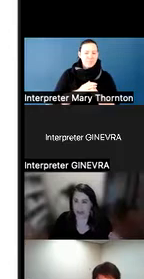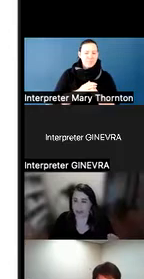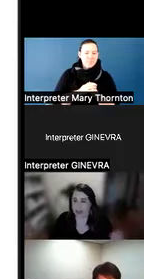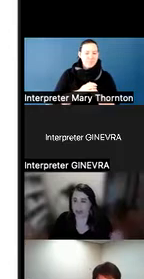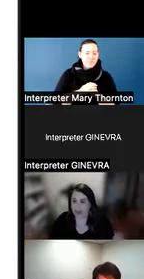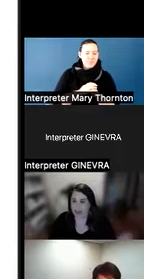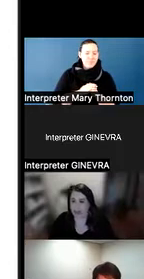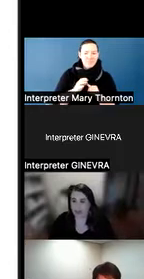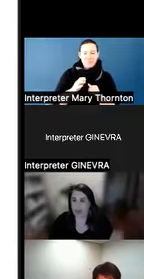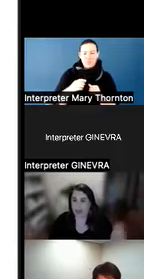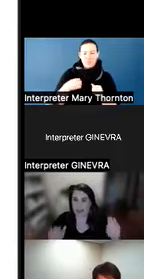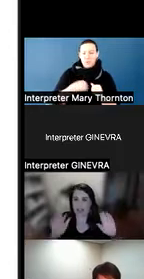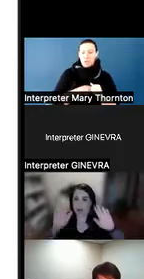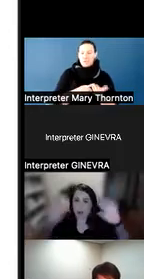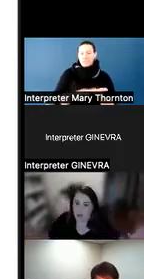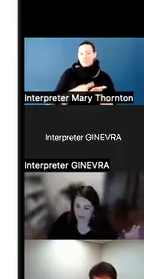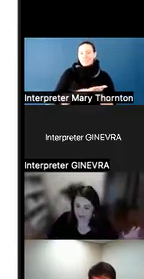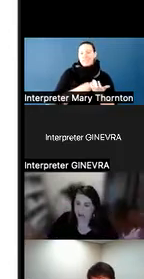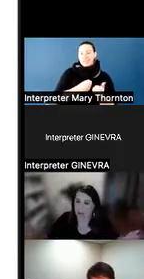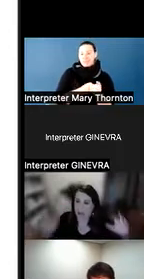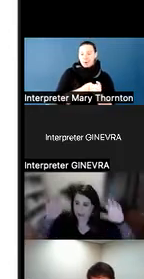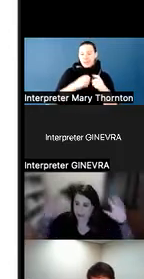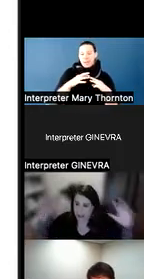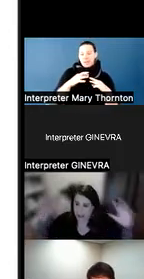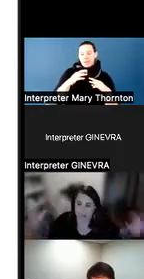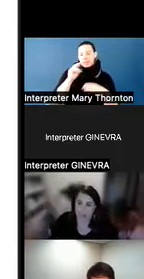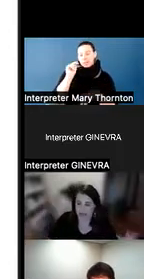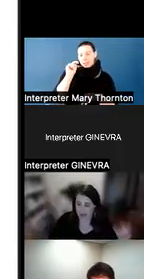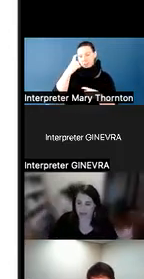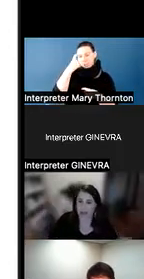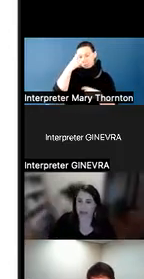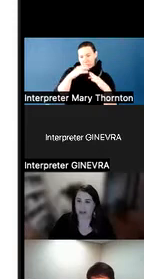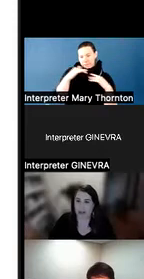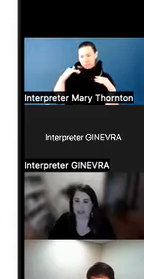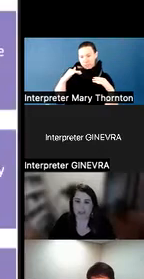in the classroom, there is quite a bit that falls under this umbrella of neurodiversity.